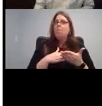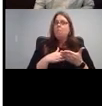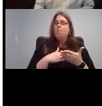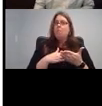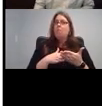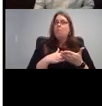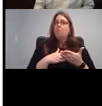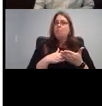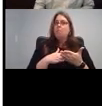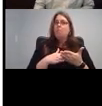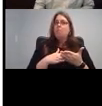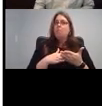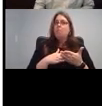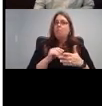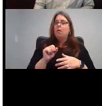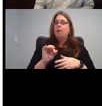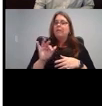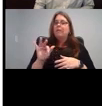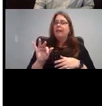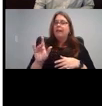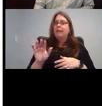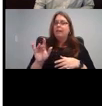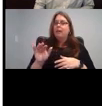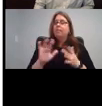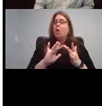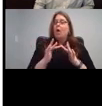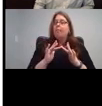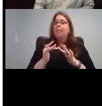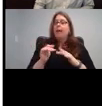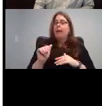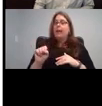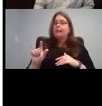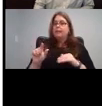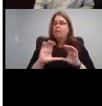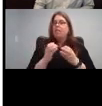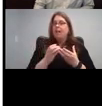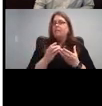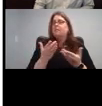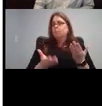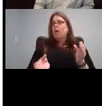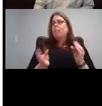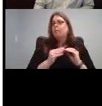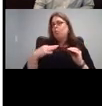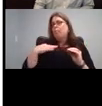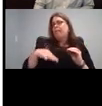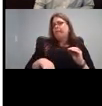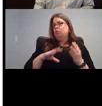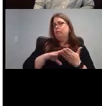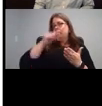some of the ASL classes, the online ESL classes would be more useful for actually learning the language of ASL.